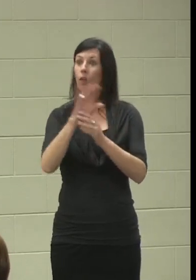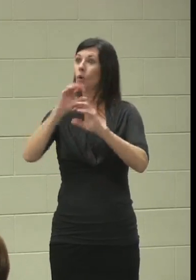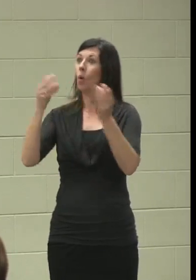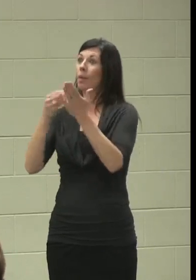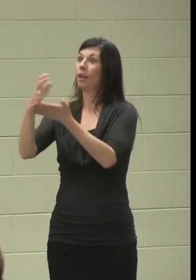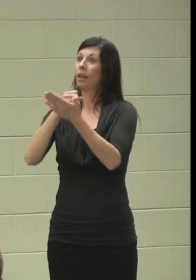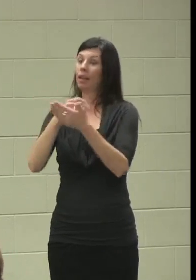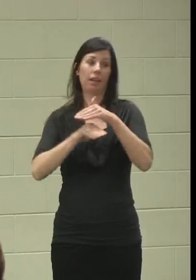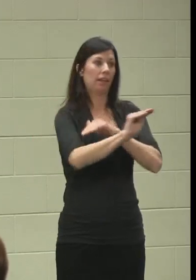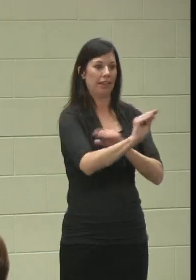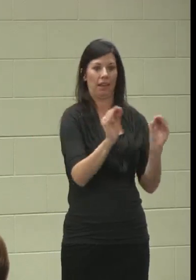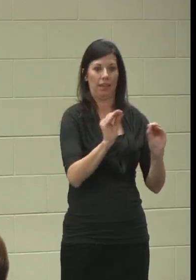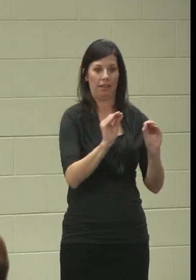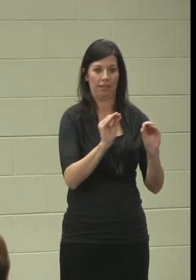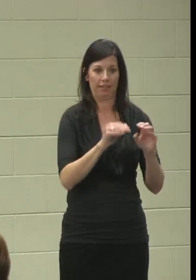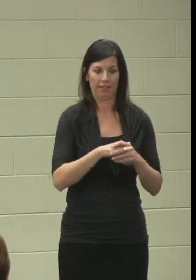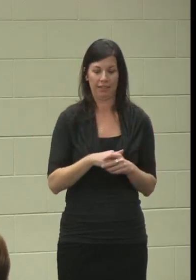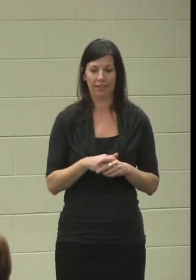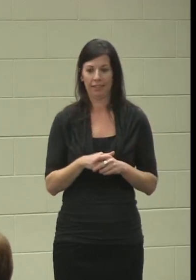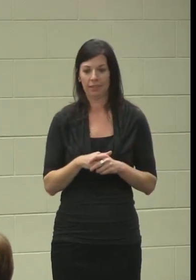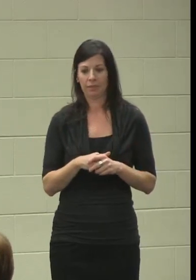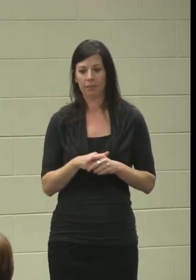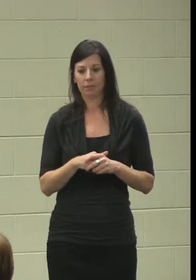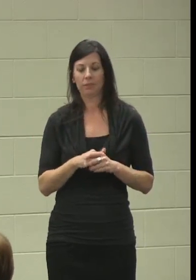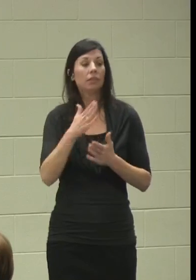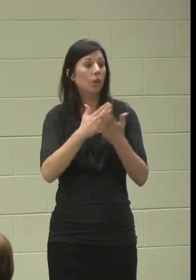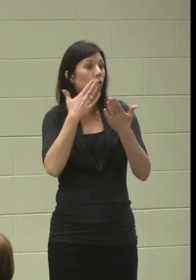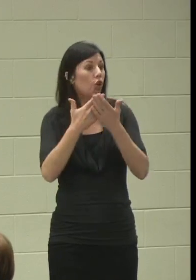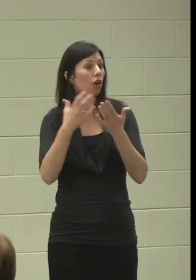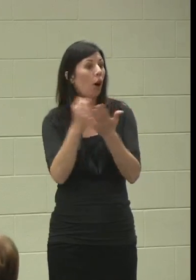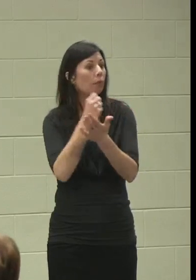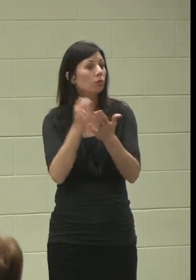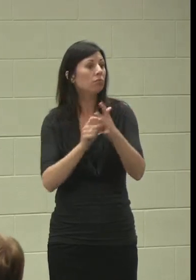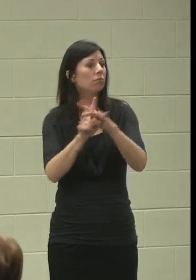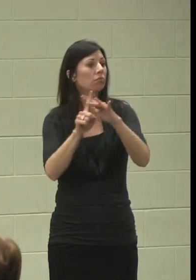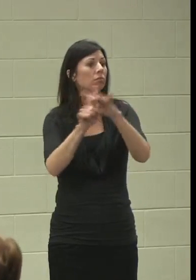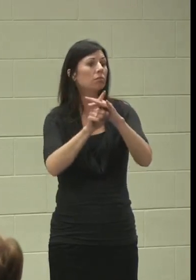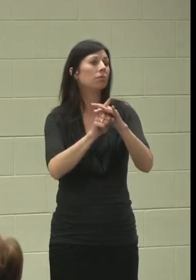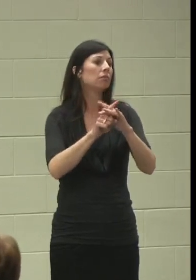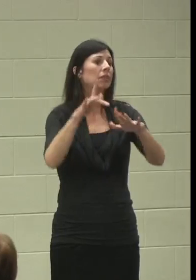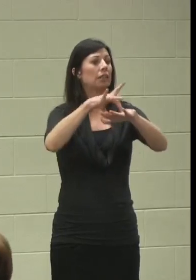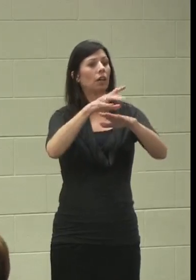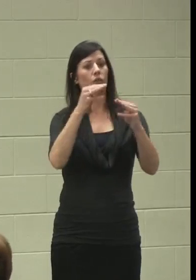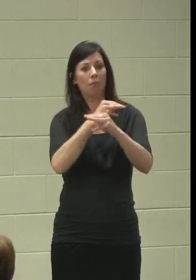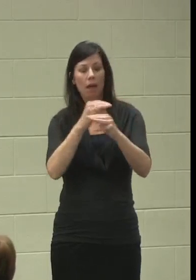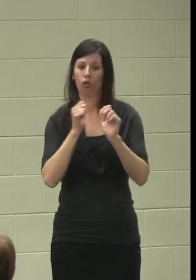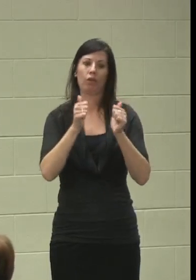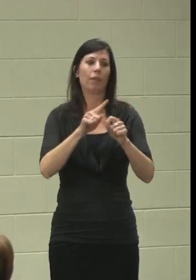A lot of these places that opportunities arose through Goodwill or TRE or Touch Math, if you don't have the funding they can't offer